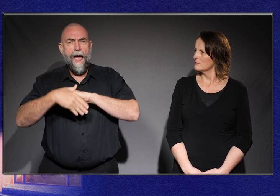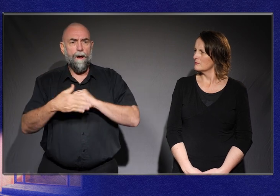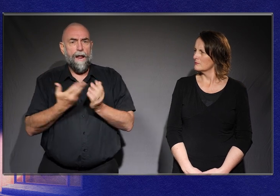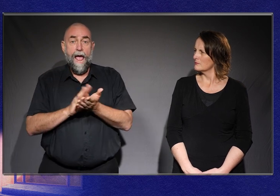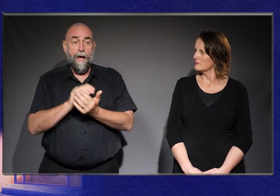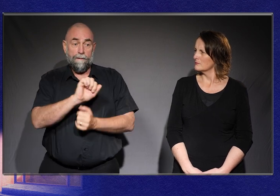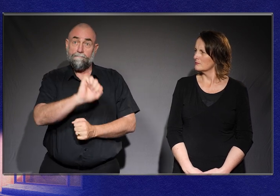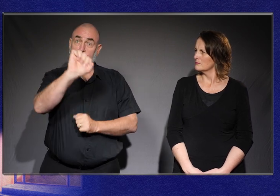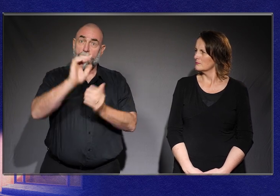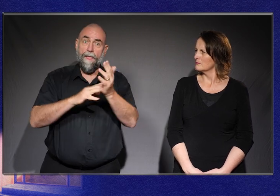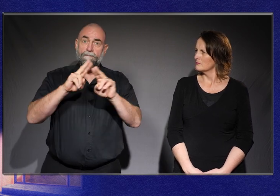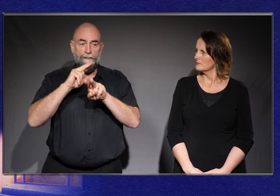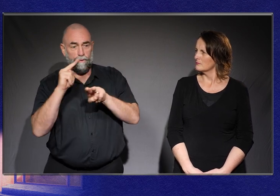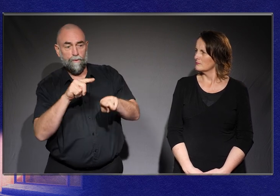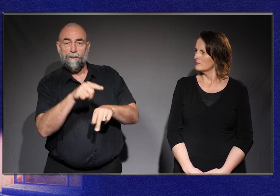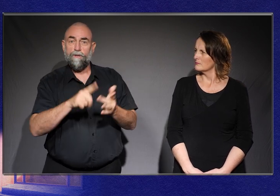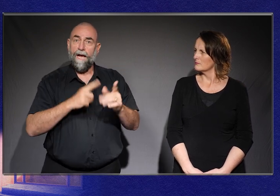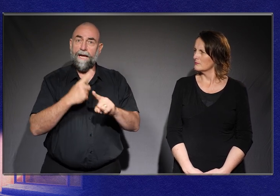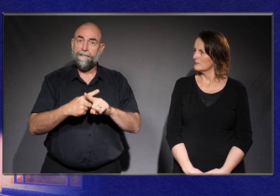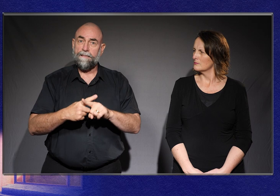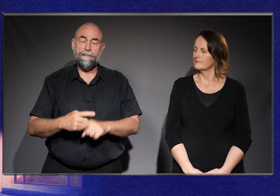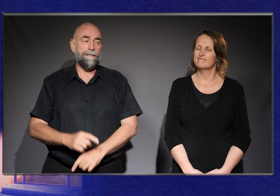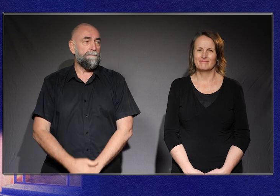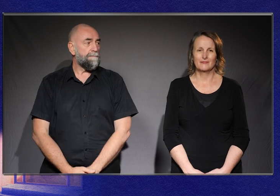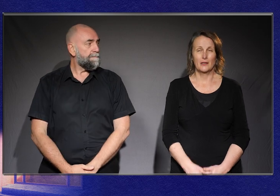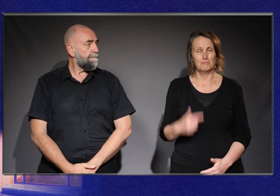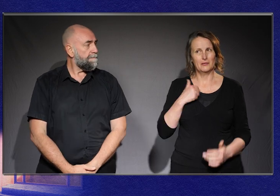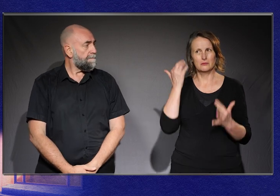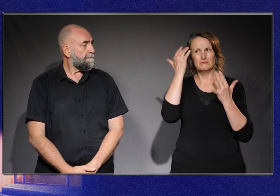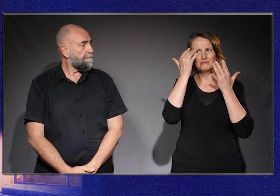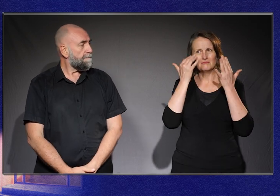I did a lot of thinking about what that must have felt like for them to be thrown into